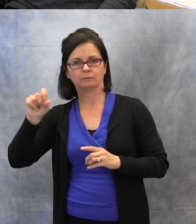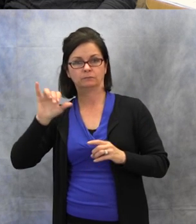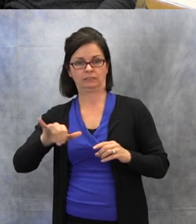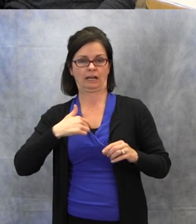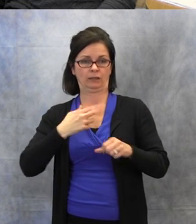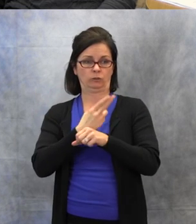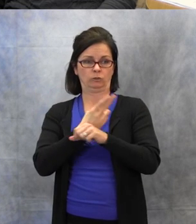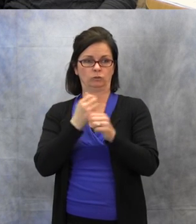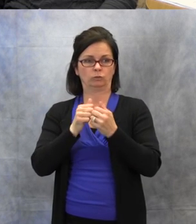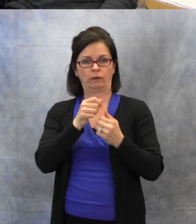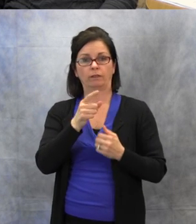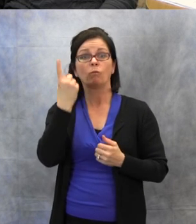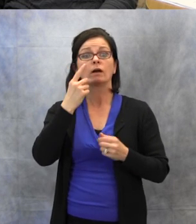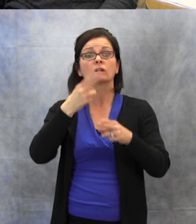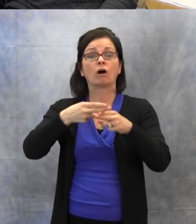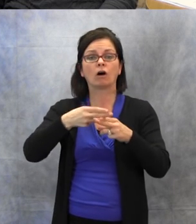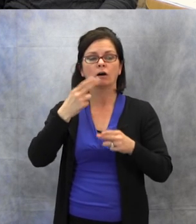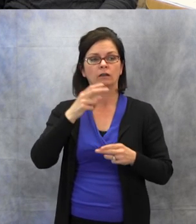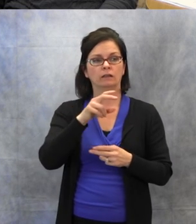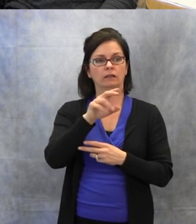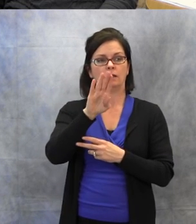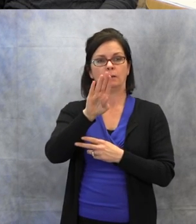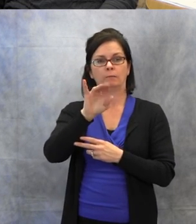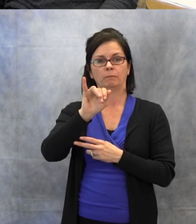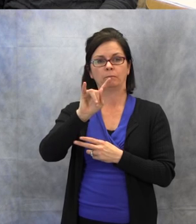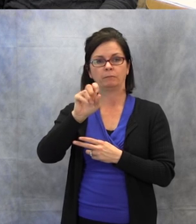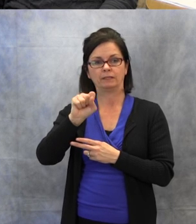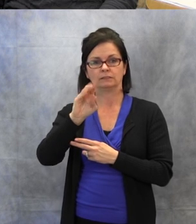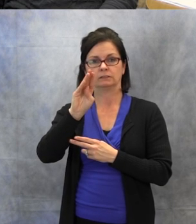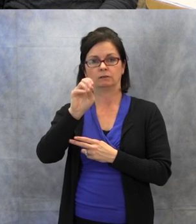it has a variety of ways. For example,